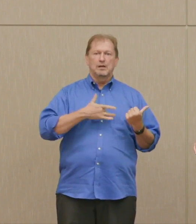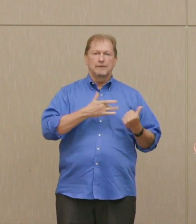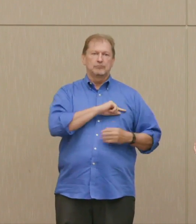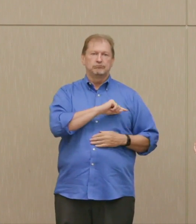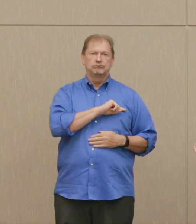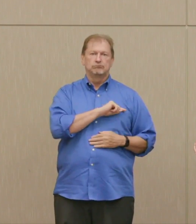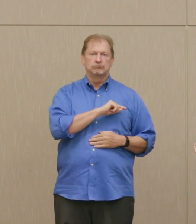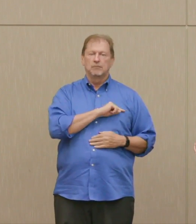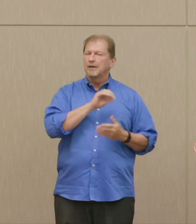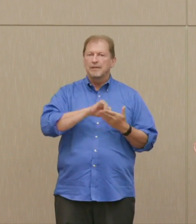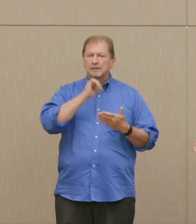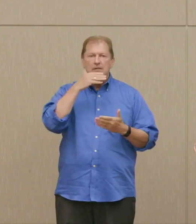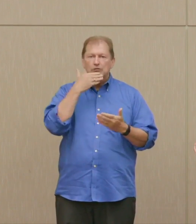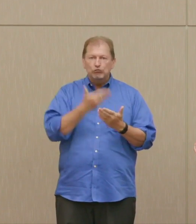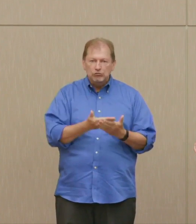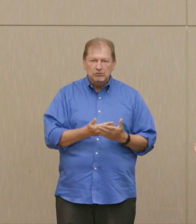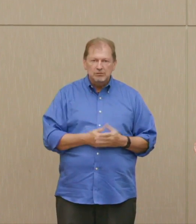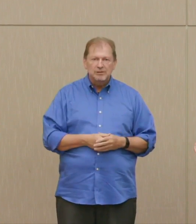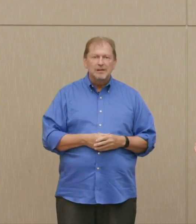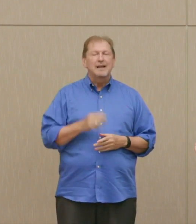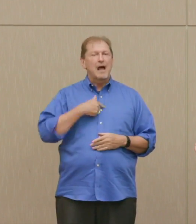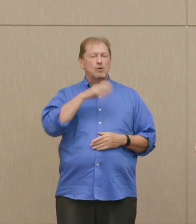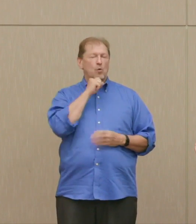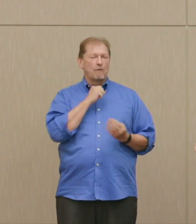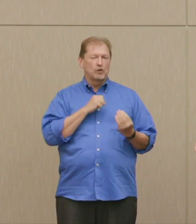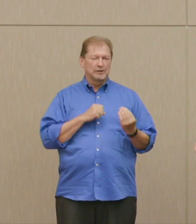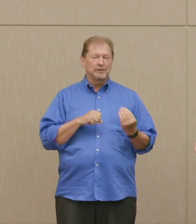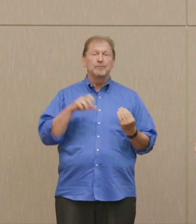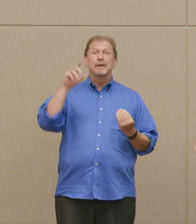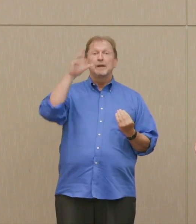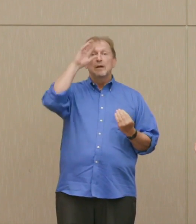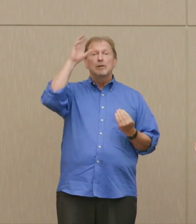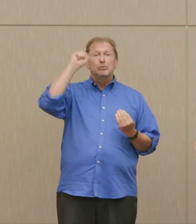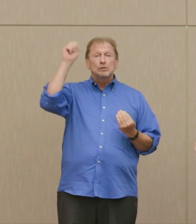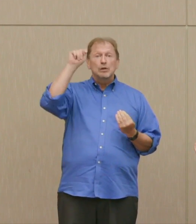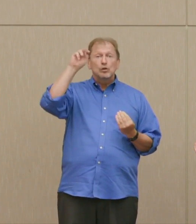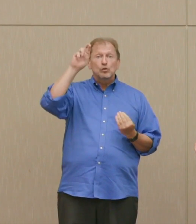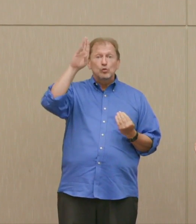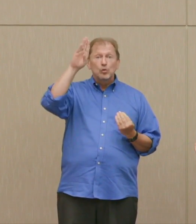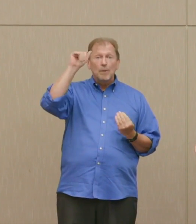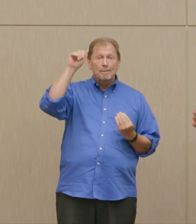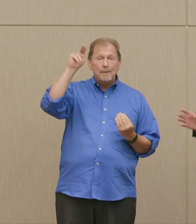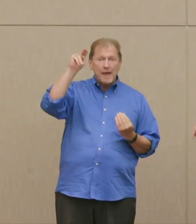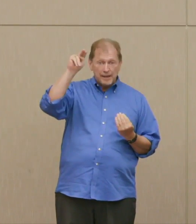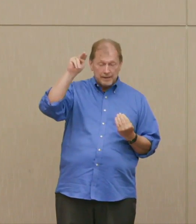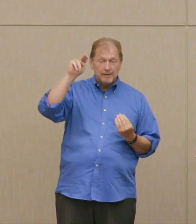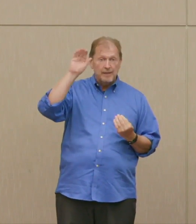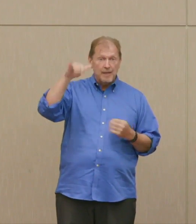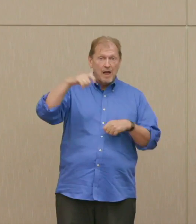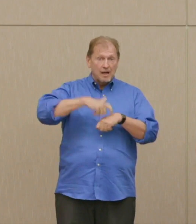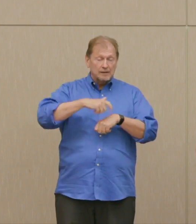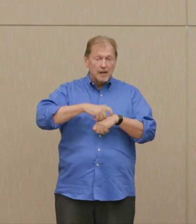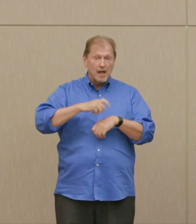When Truman, I was 14 then, when Truman announced very boastfully, really, "We have," in his